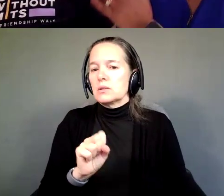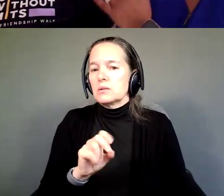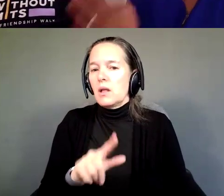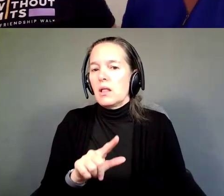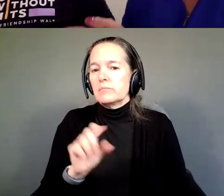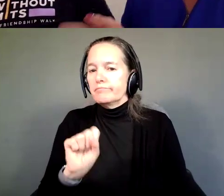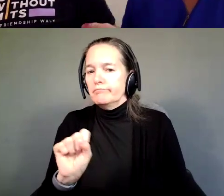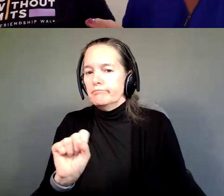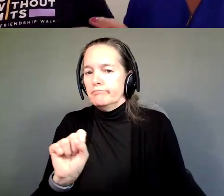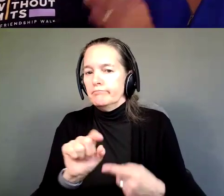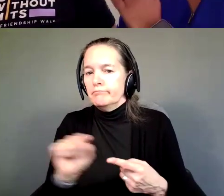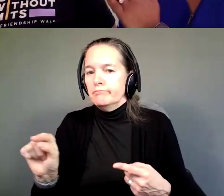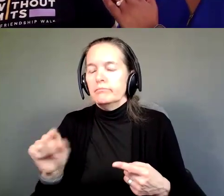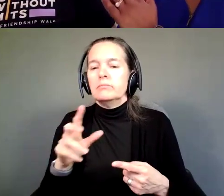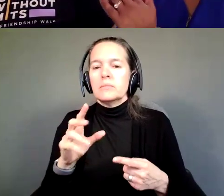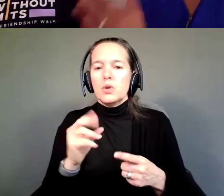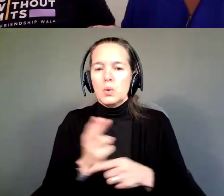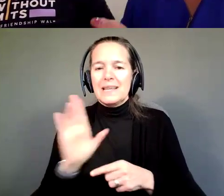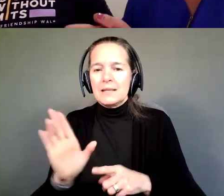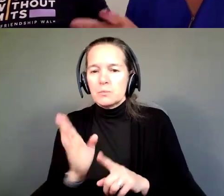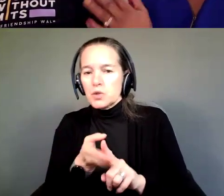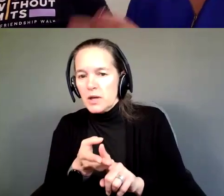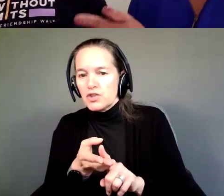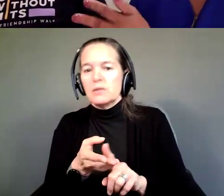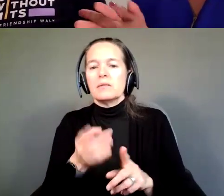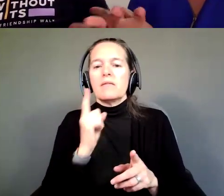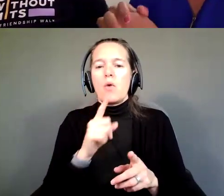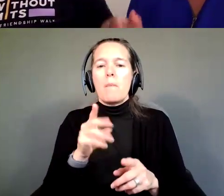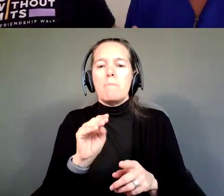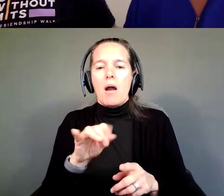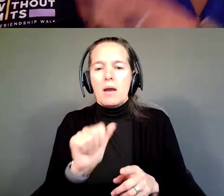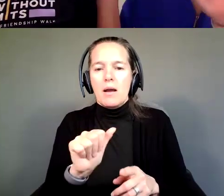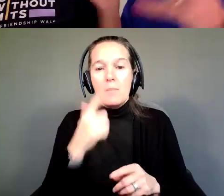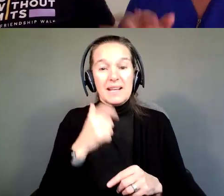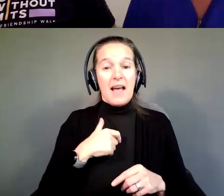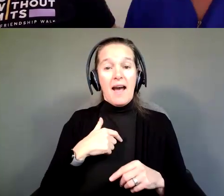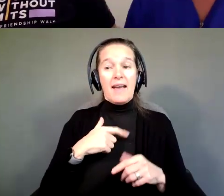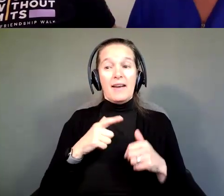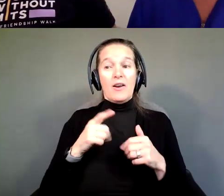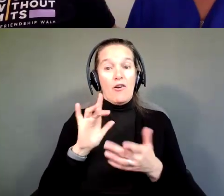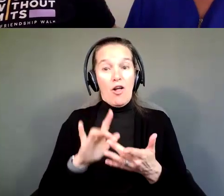to take me on a client, because initially when I called, she was like, let me hear your spiel.